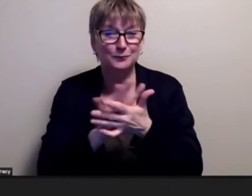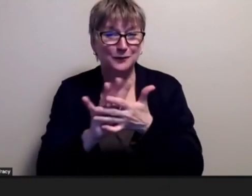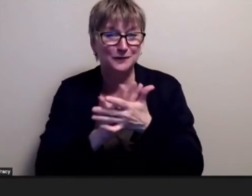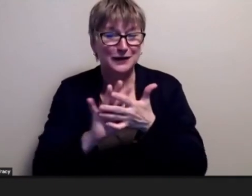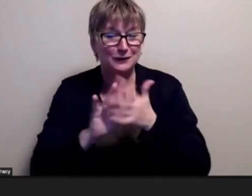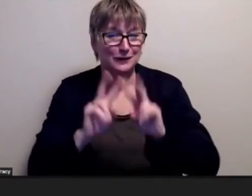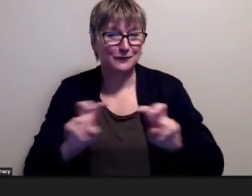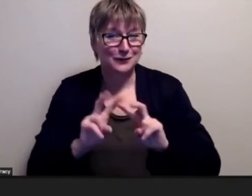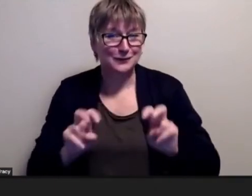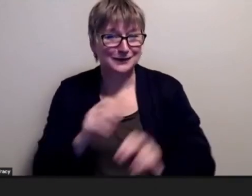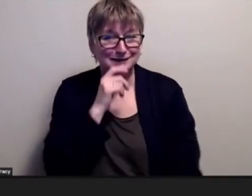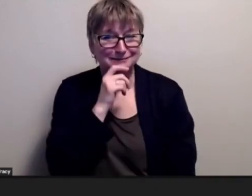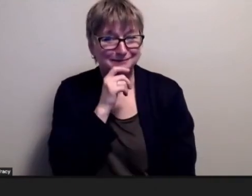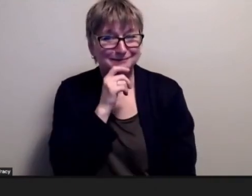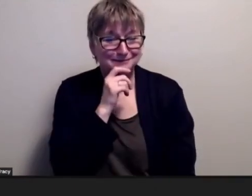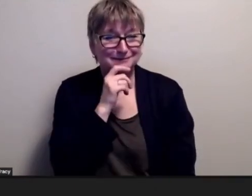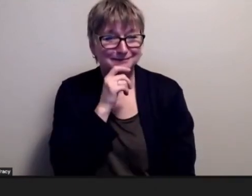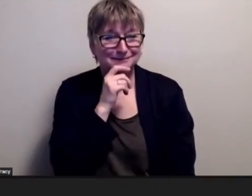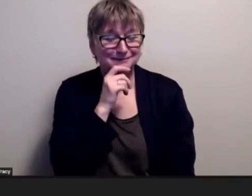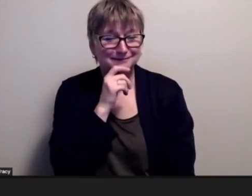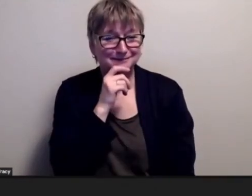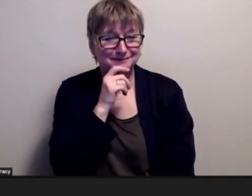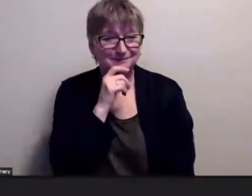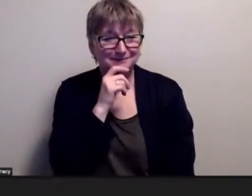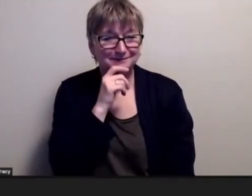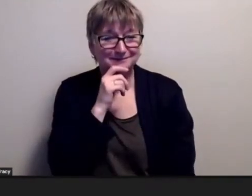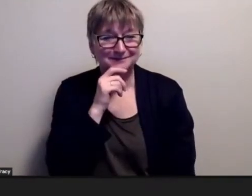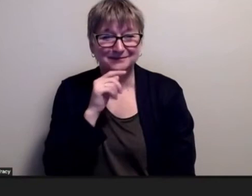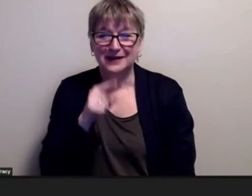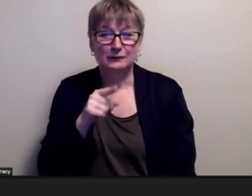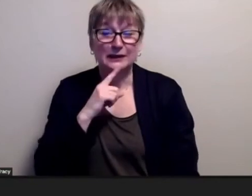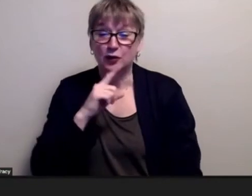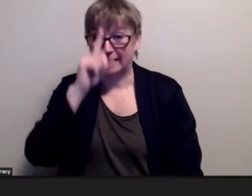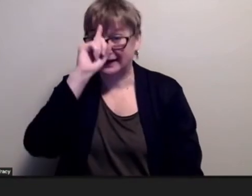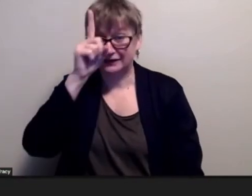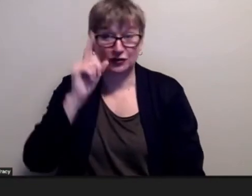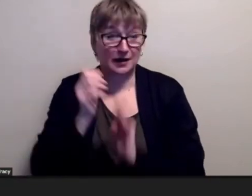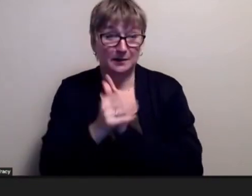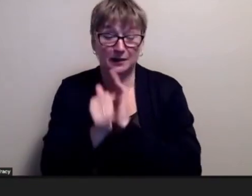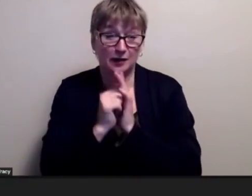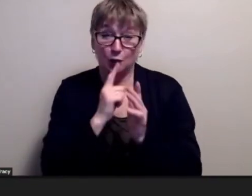you know your um your intellectual abilities are very very strong